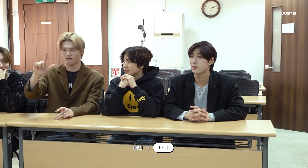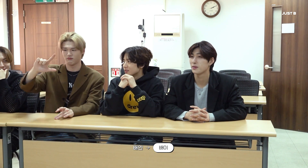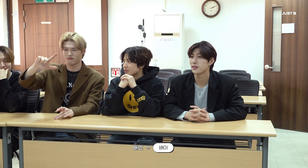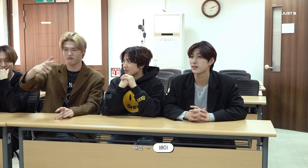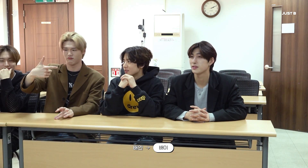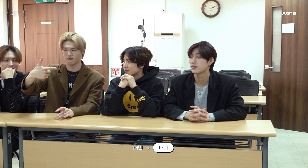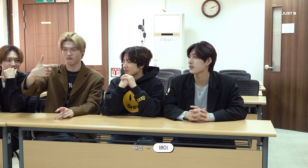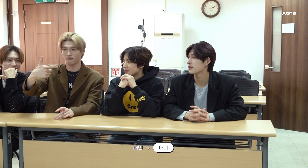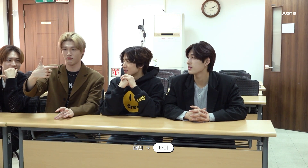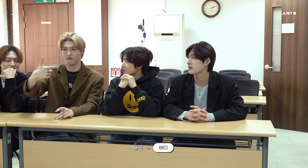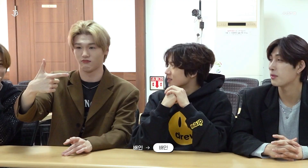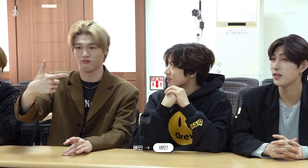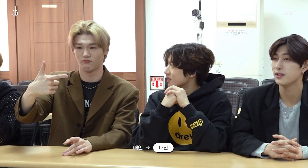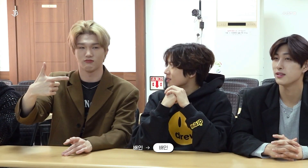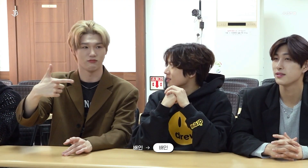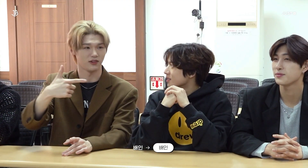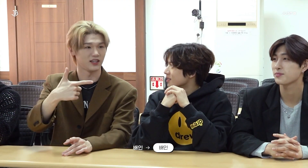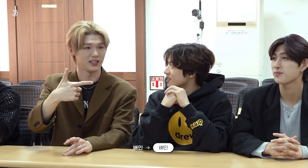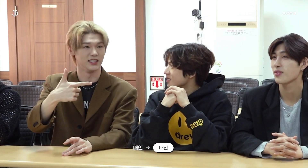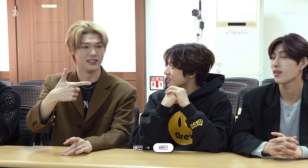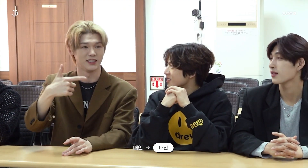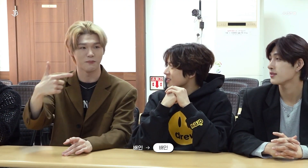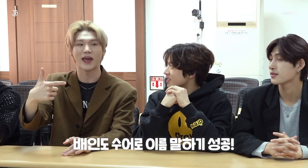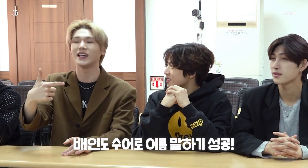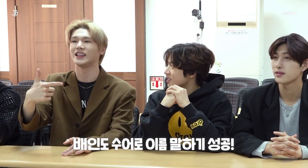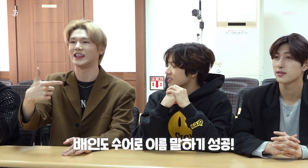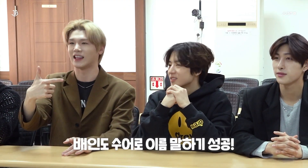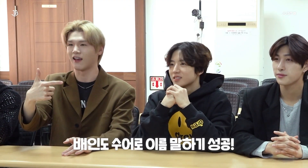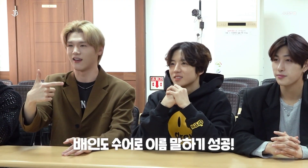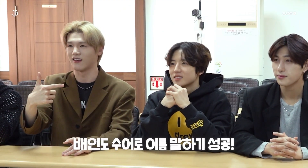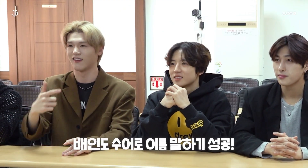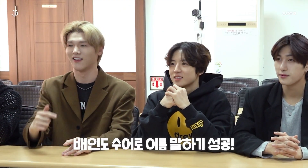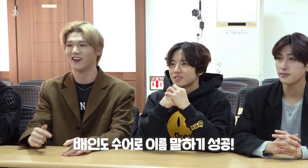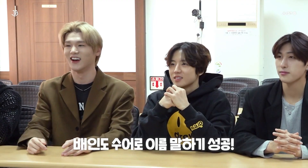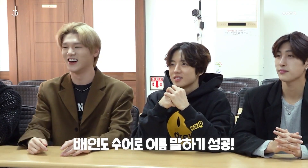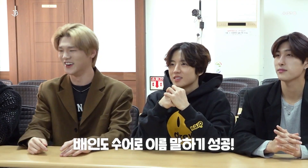'Bain...' Bain, 'N' [Bain successfully spells his name in sign language!] - Bain - Yes!